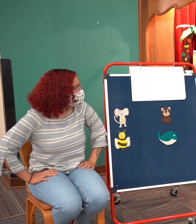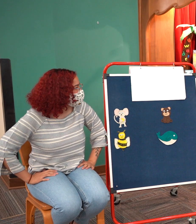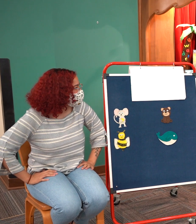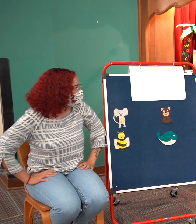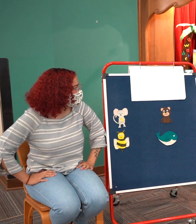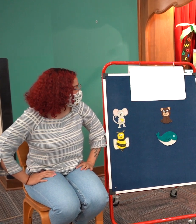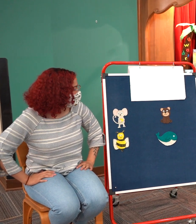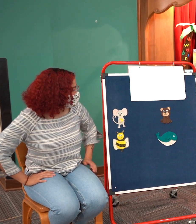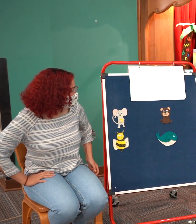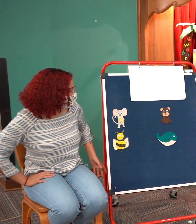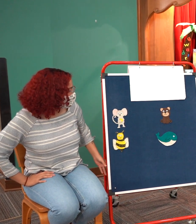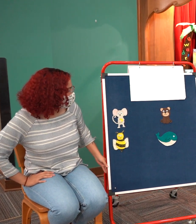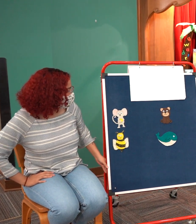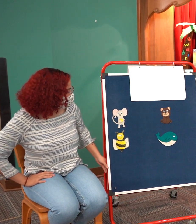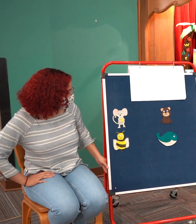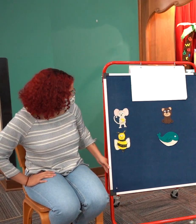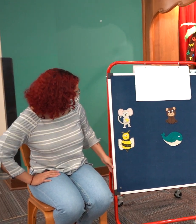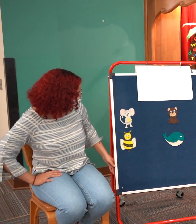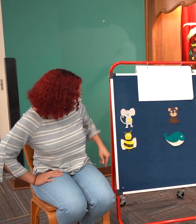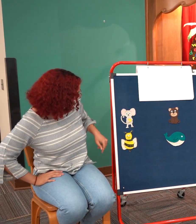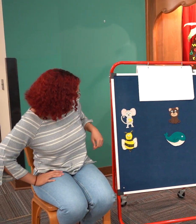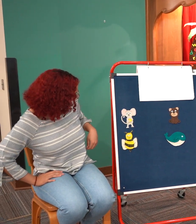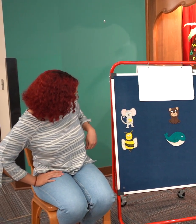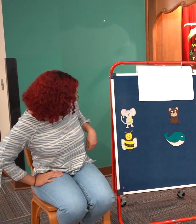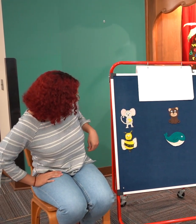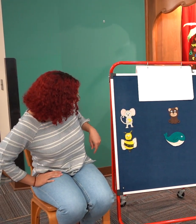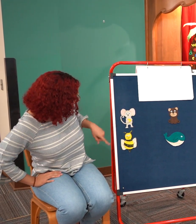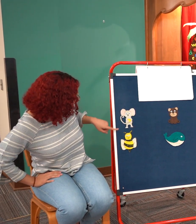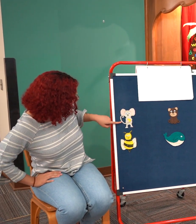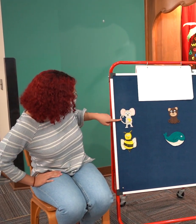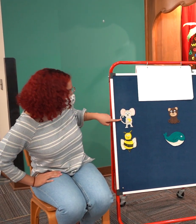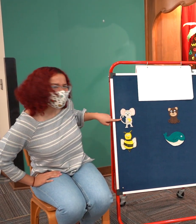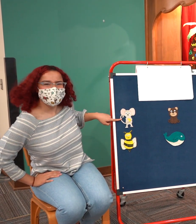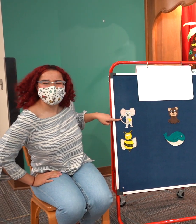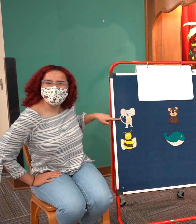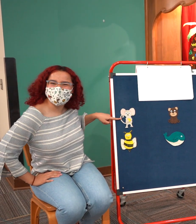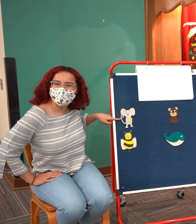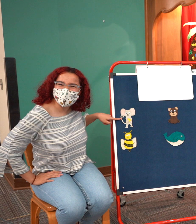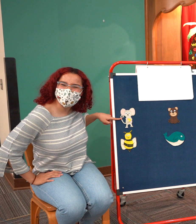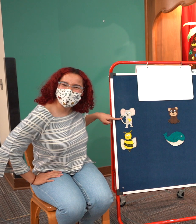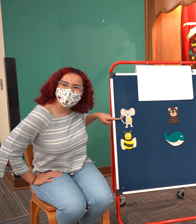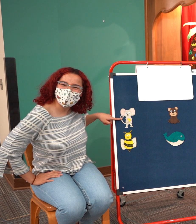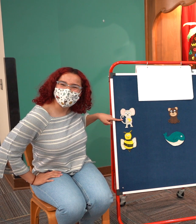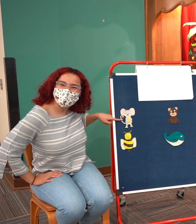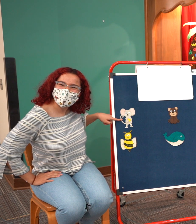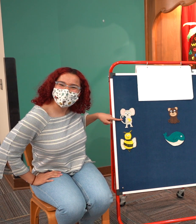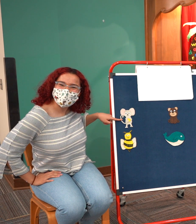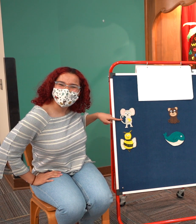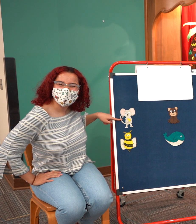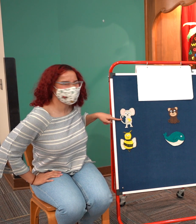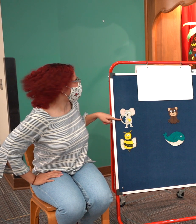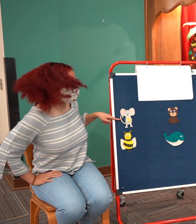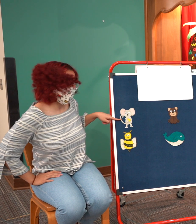um i do i definitely see uh elephants with some cheese is that an elephant friends it's